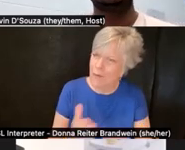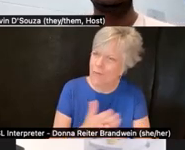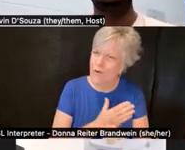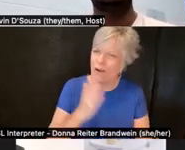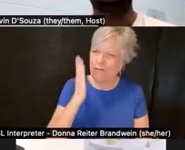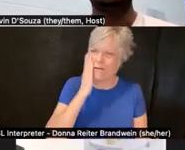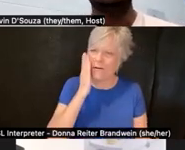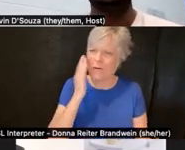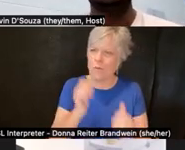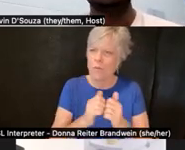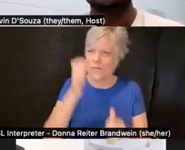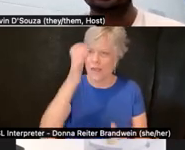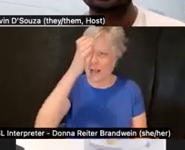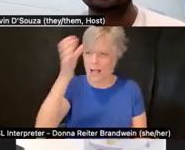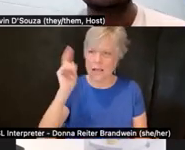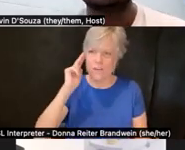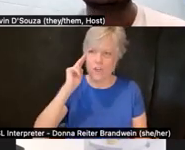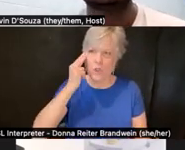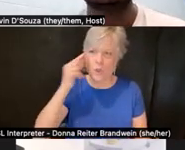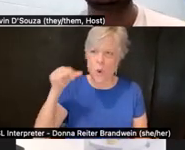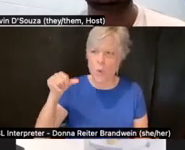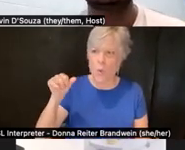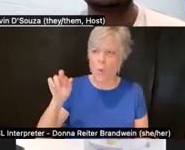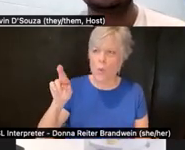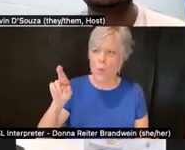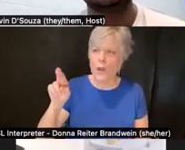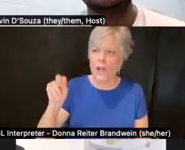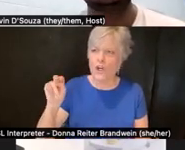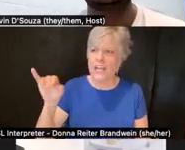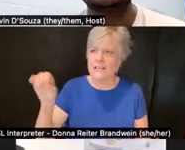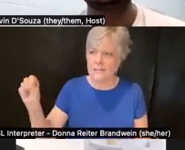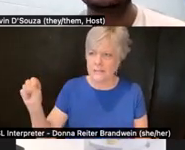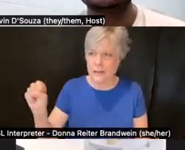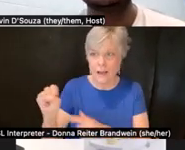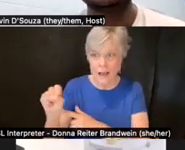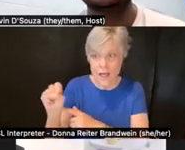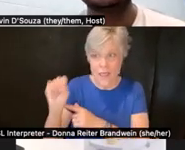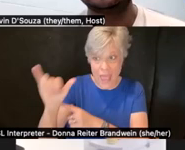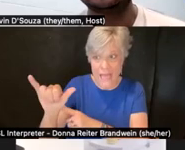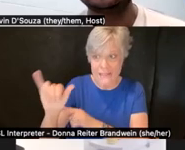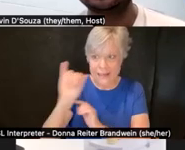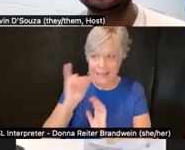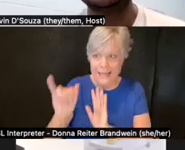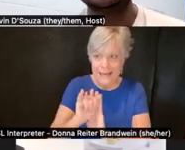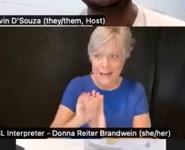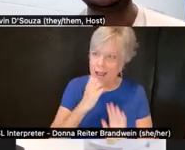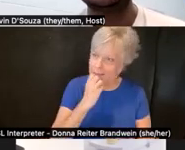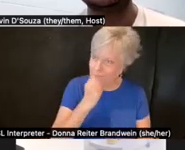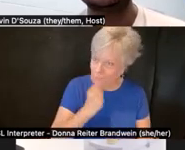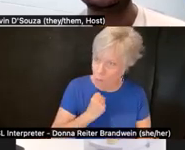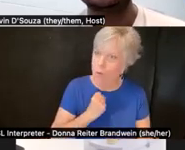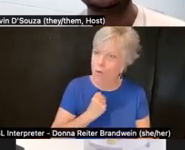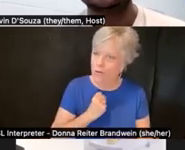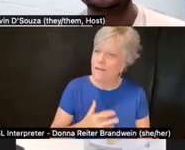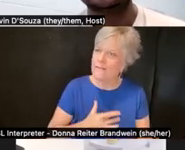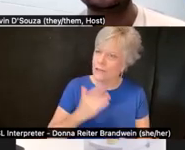with the concept of neuroqueerness, which is my identity I now hold and feel very grateful to understand